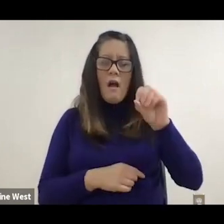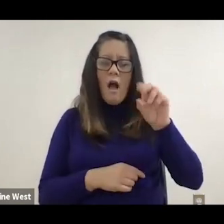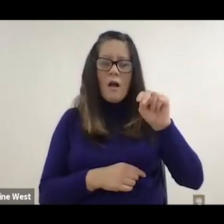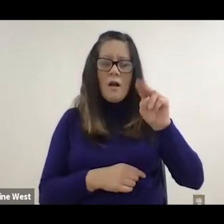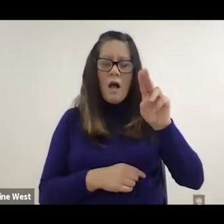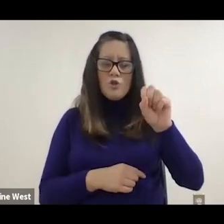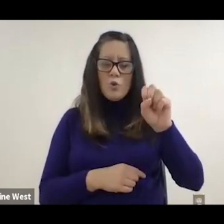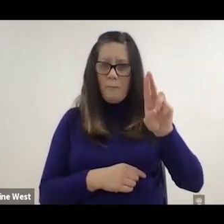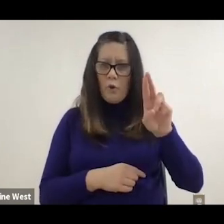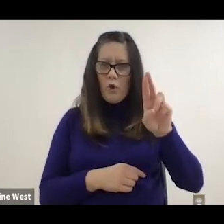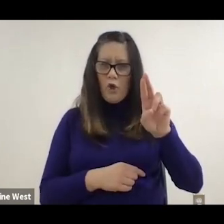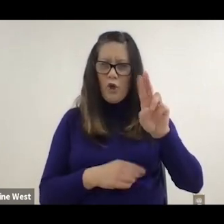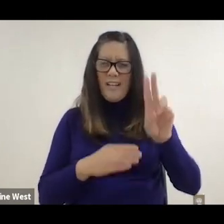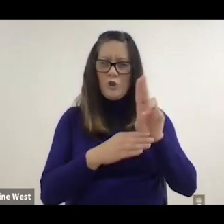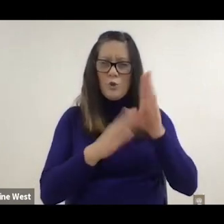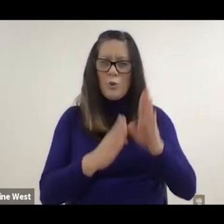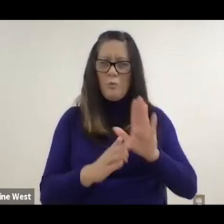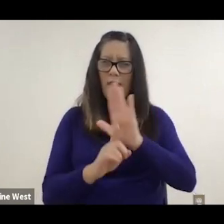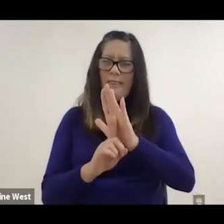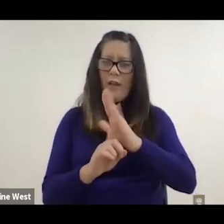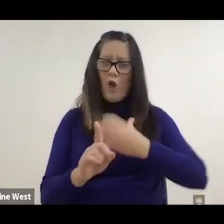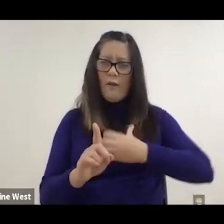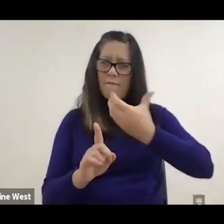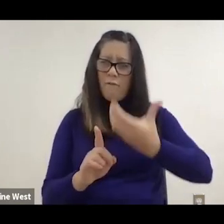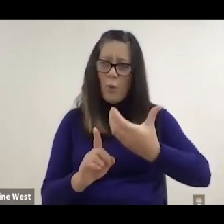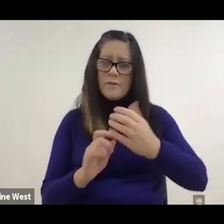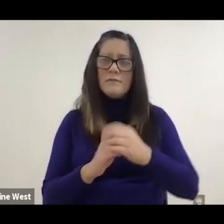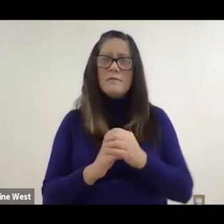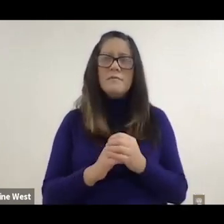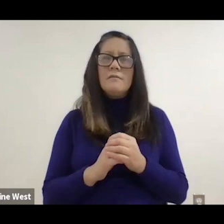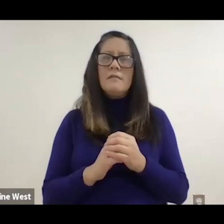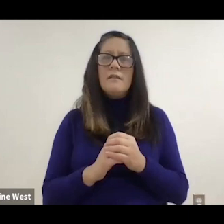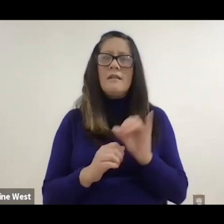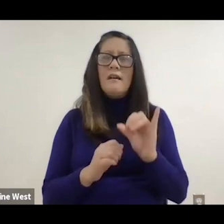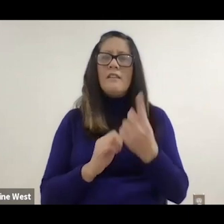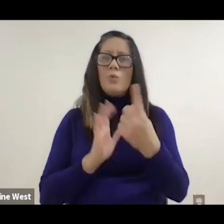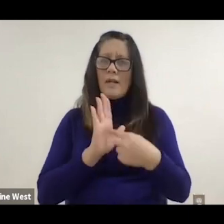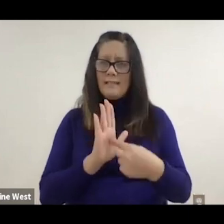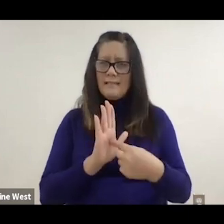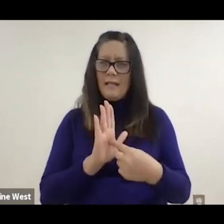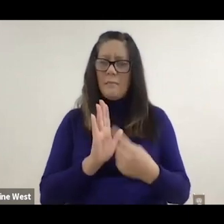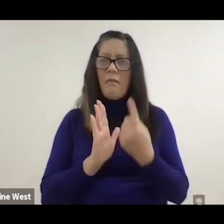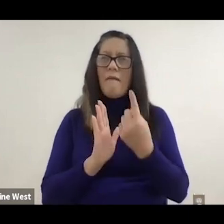process. And this is just the results of one of our voice of the consumer studies.